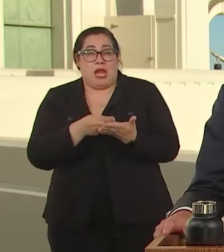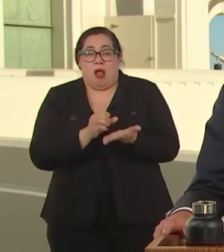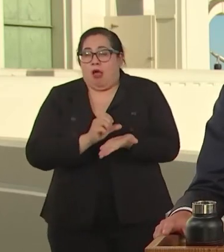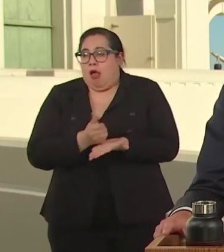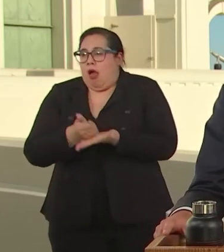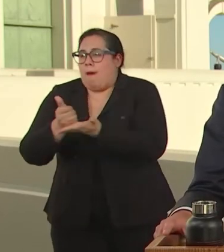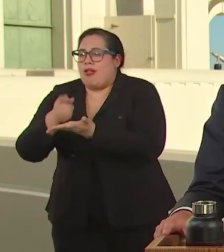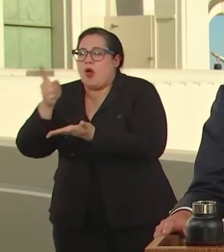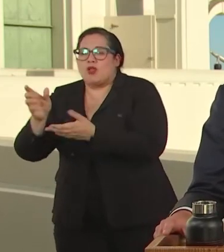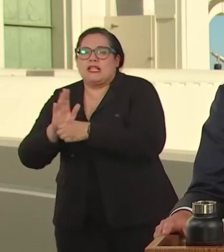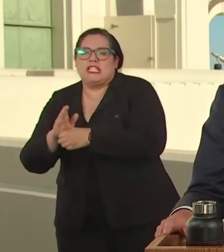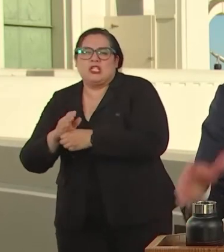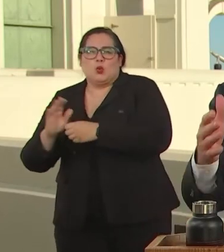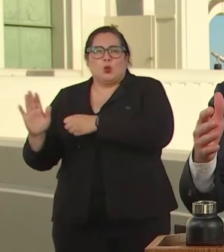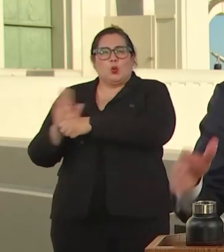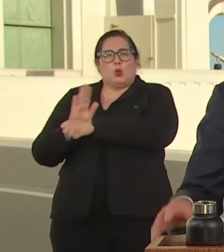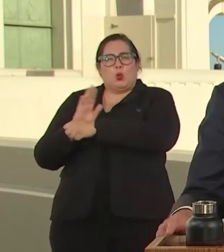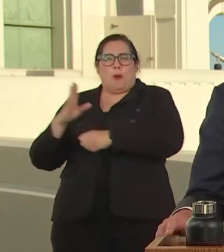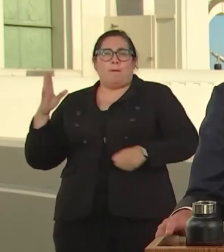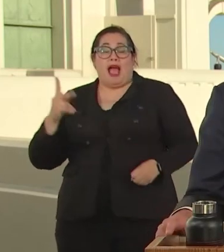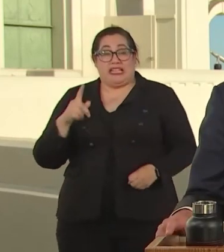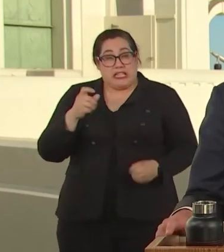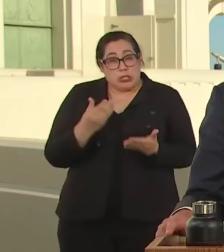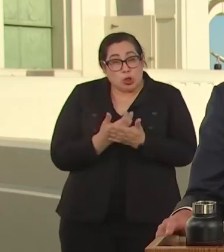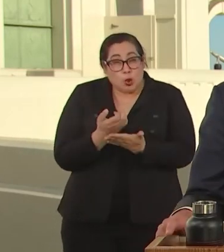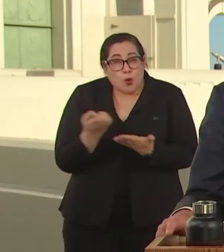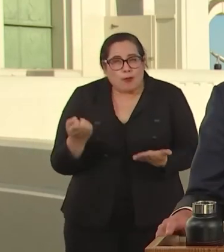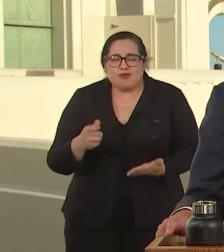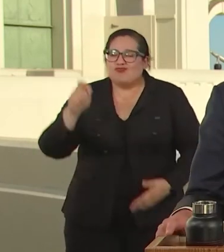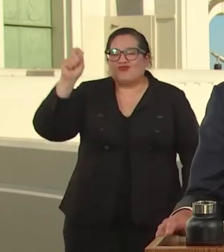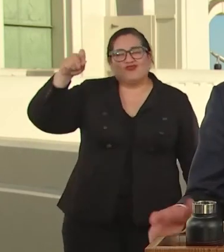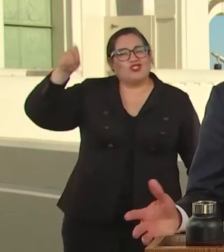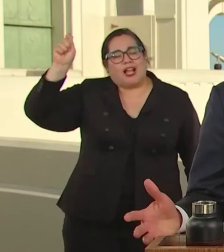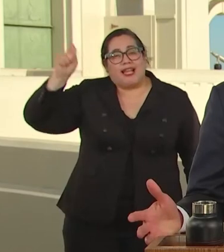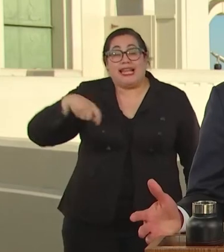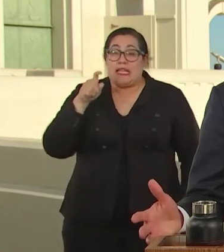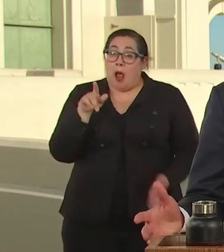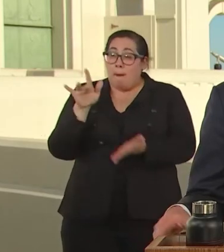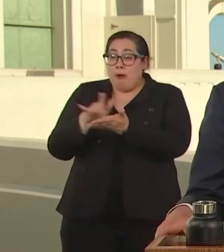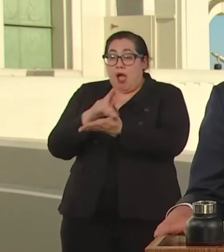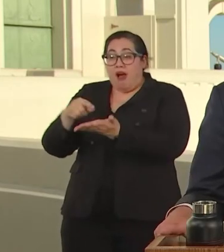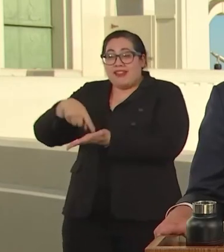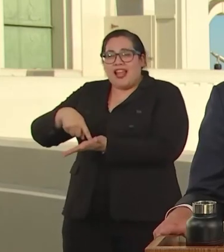MORE EQUIPMENT, CHECK. PAYOFF DEBT, CHECK.